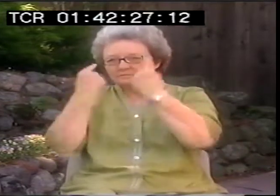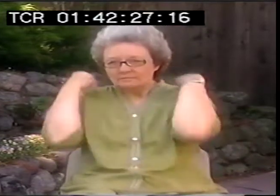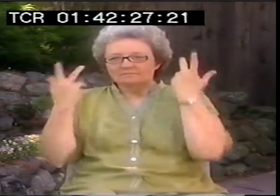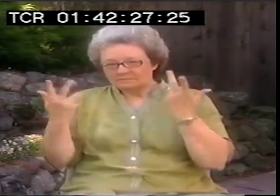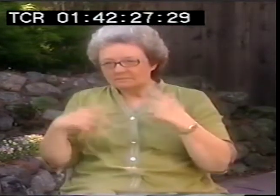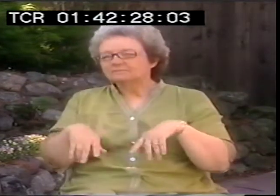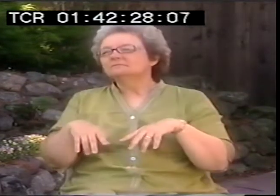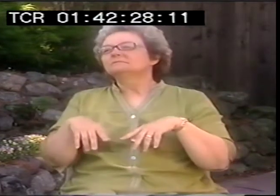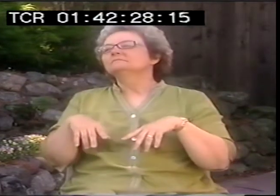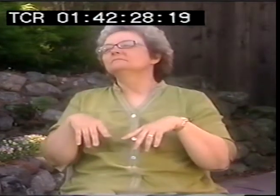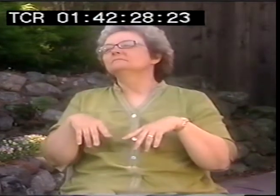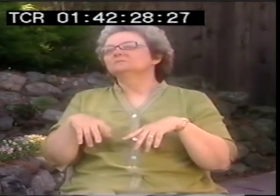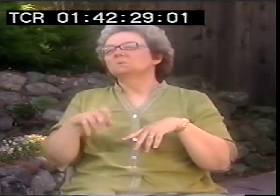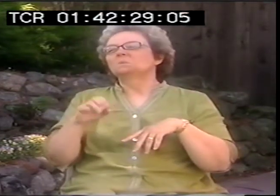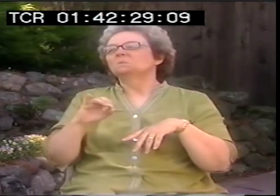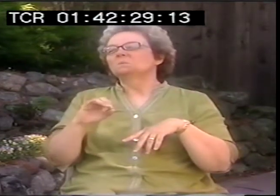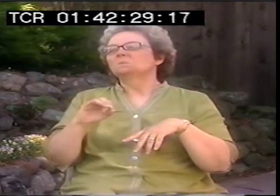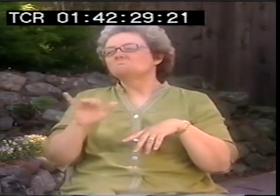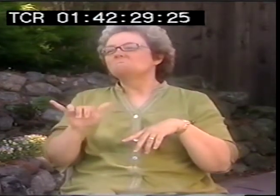That wouldn't be something that they would really appreciate.